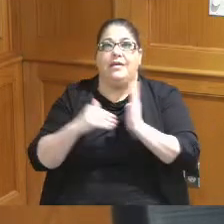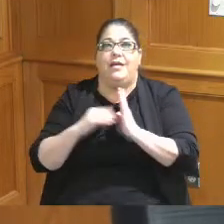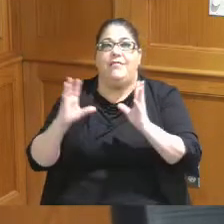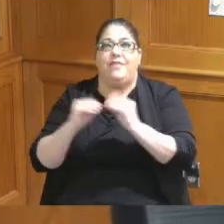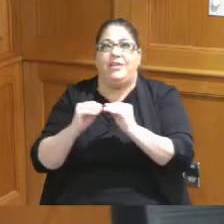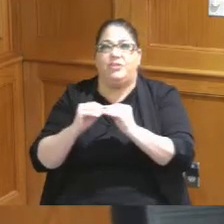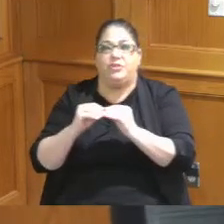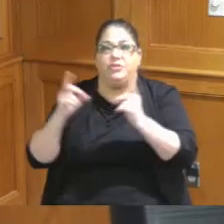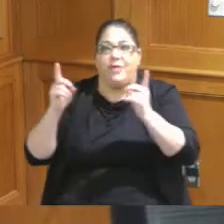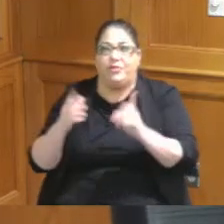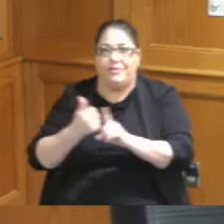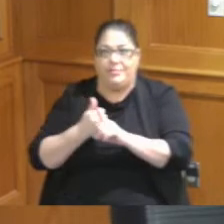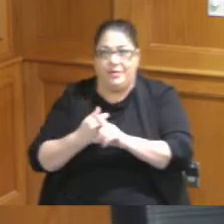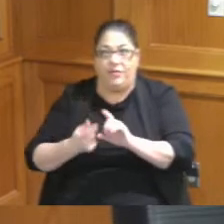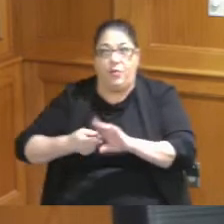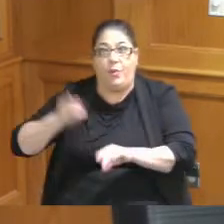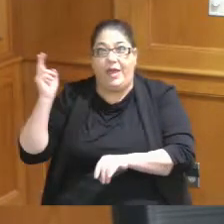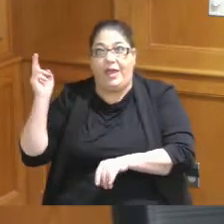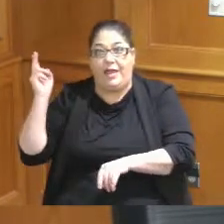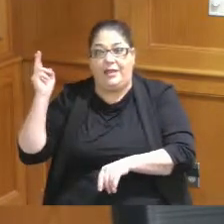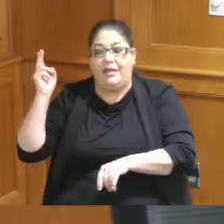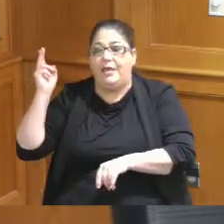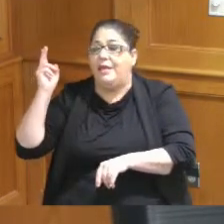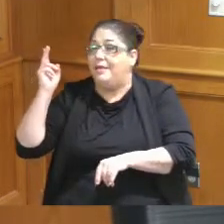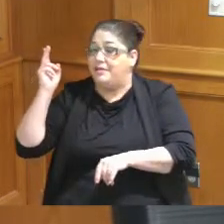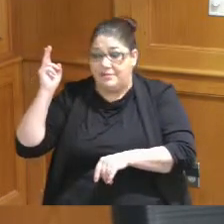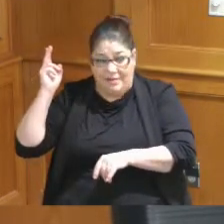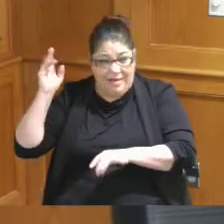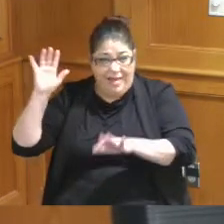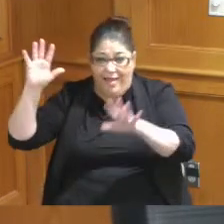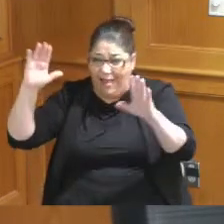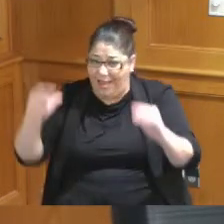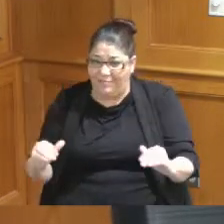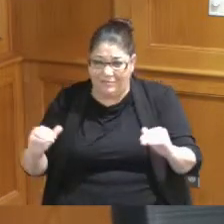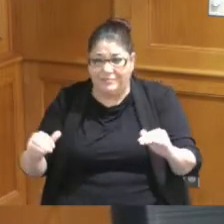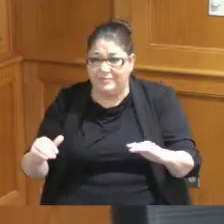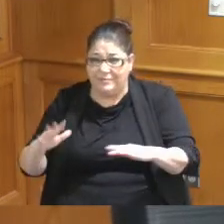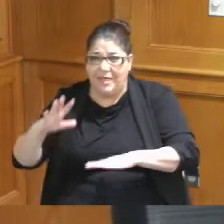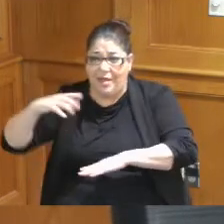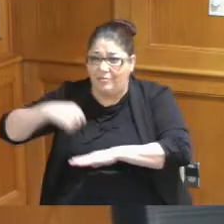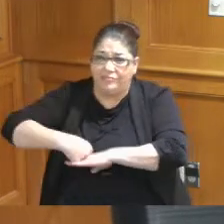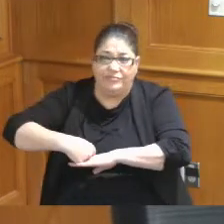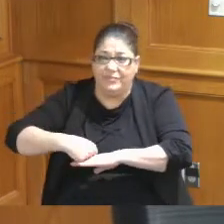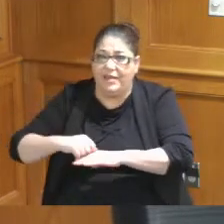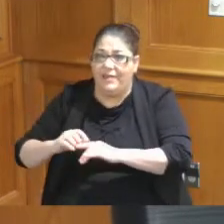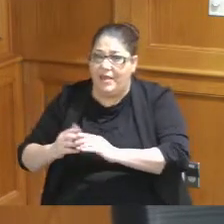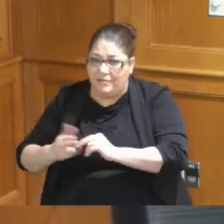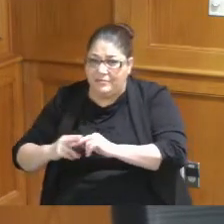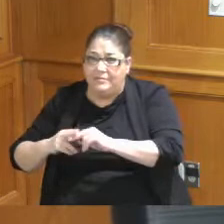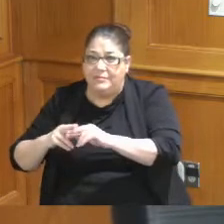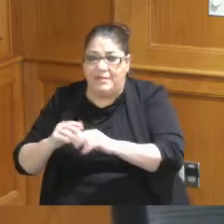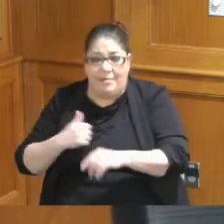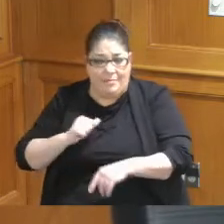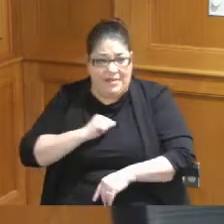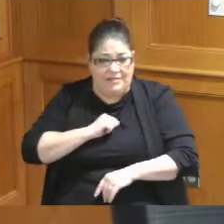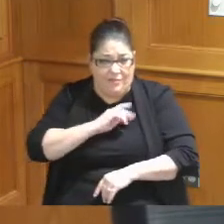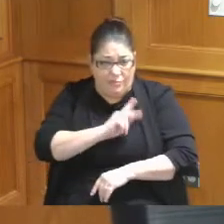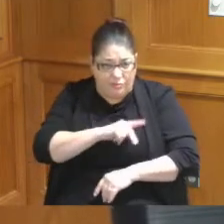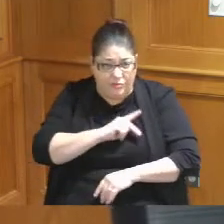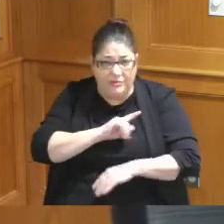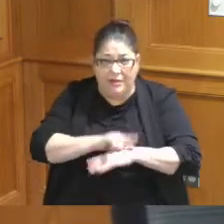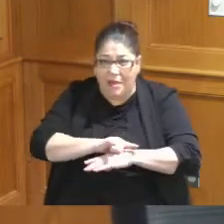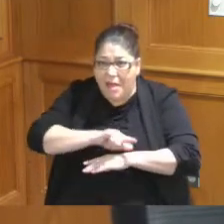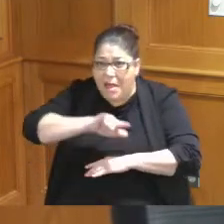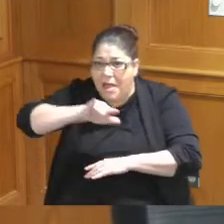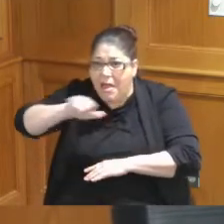and we had to rebuild from the ground up and I personally got on planes to pitch convince chance